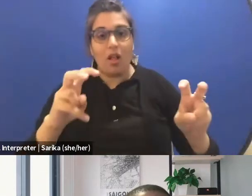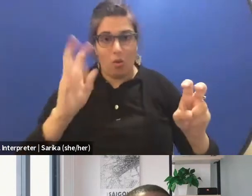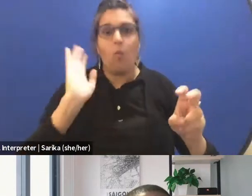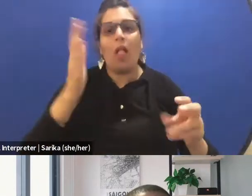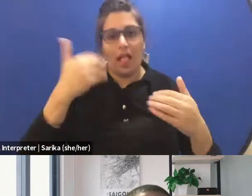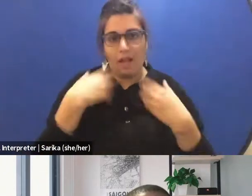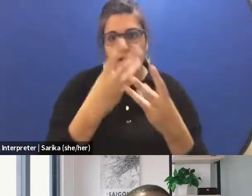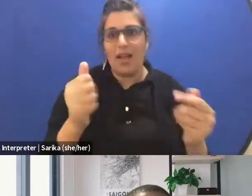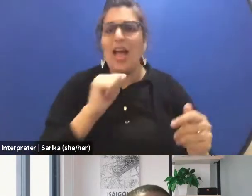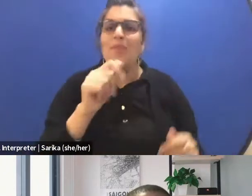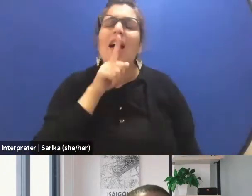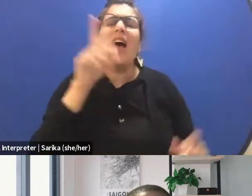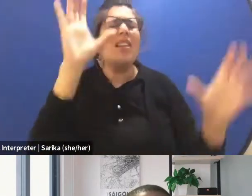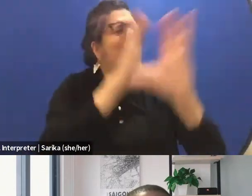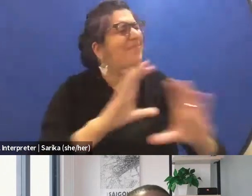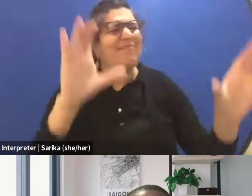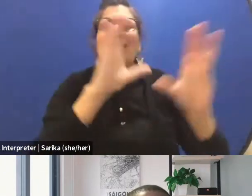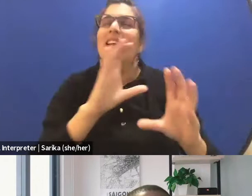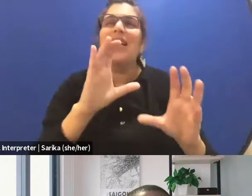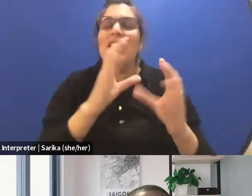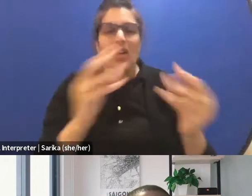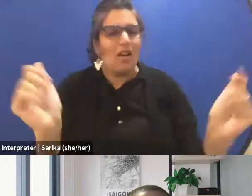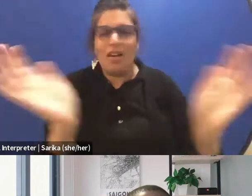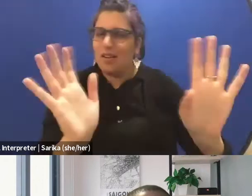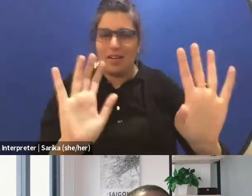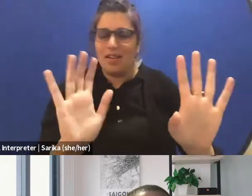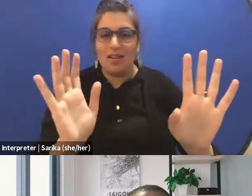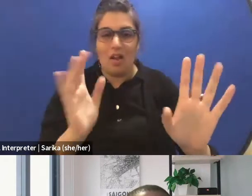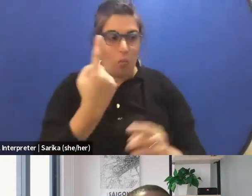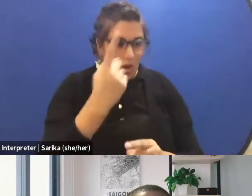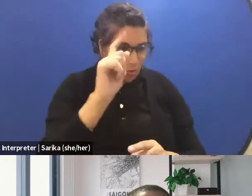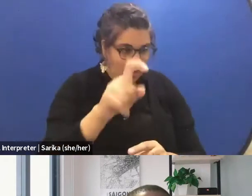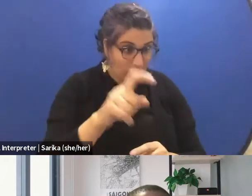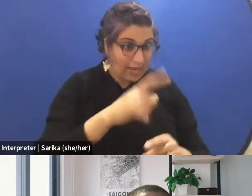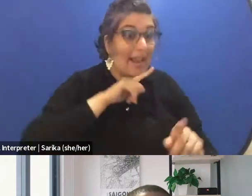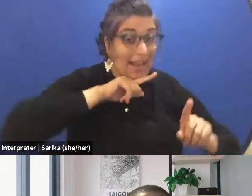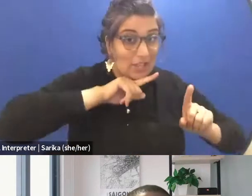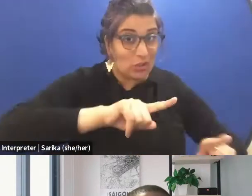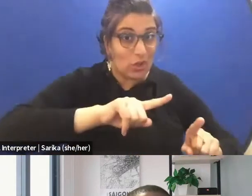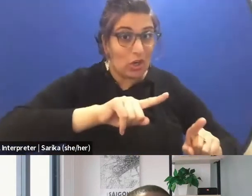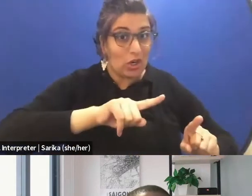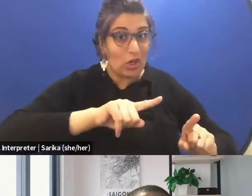I am not searching for the solution because after one question if I answer you, I didn't allow you to think.